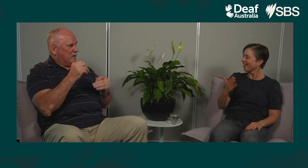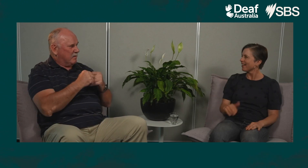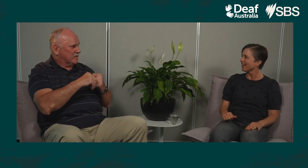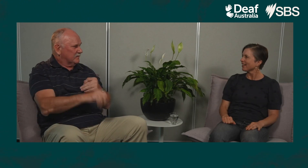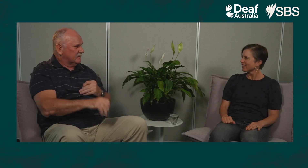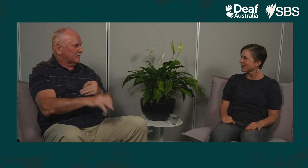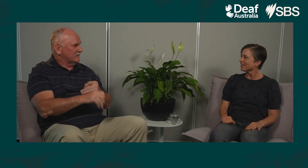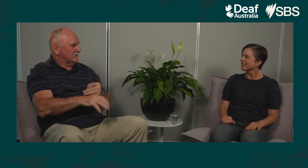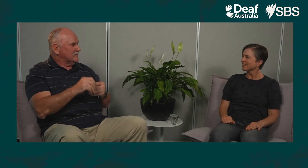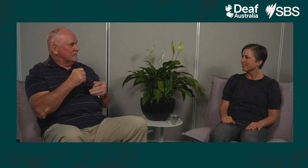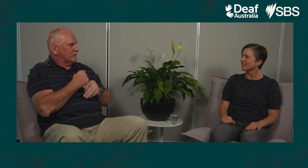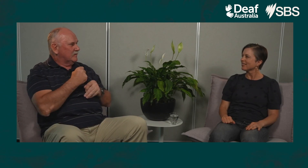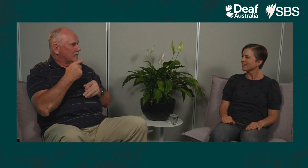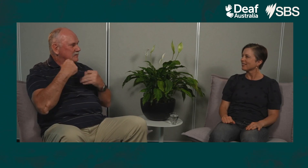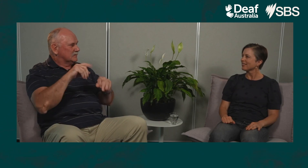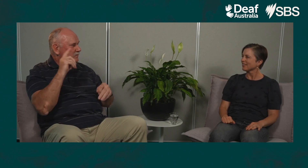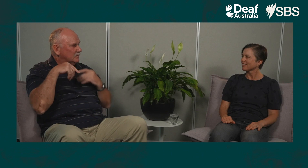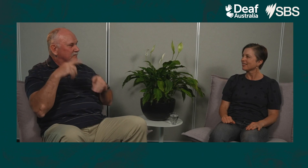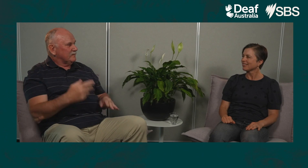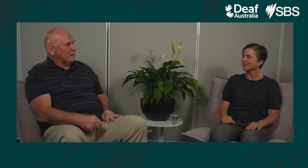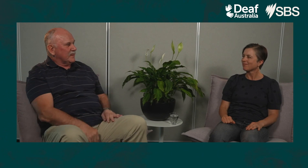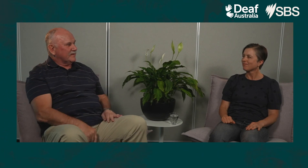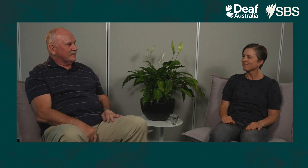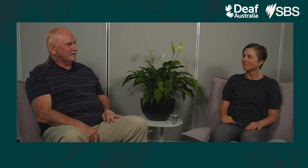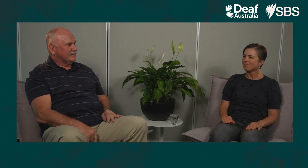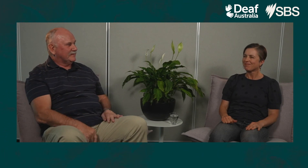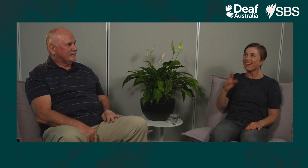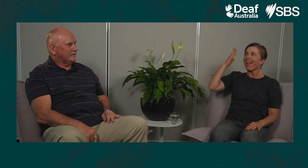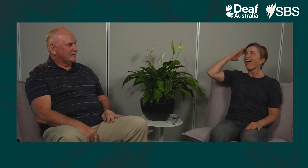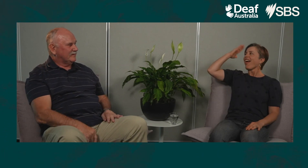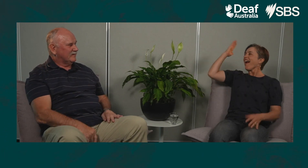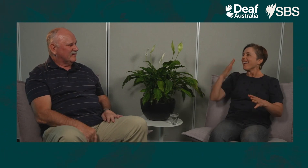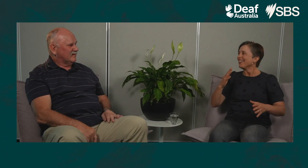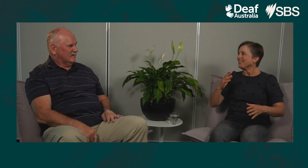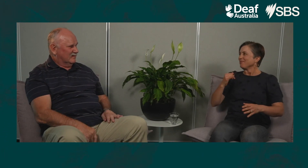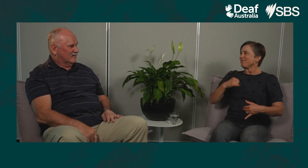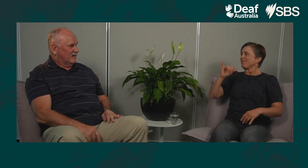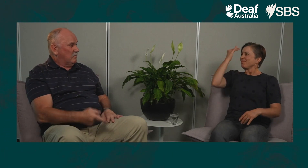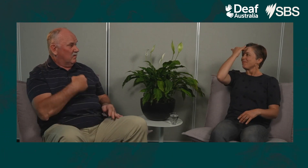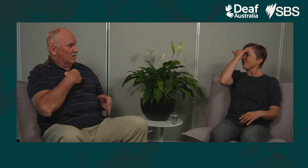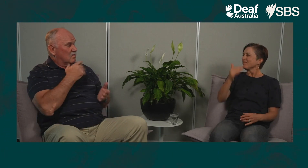Or you know, putting toilet paper down so it decreases the sound. They just don't know.